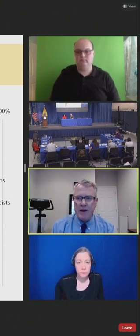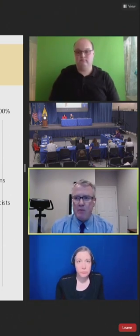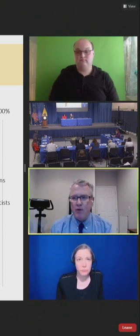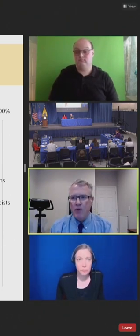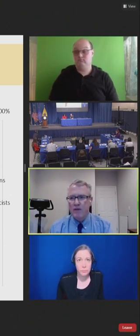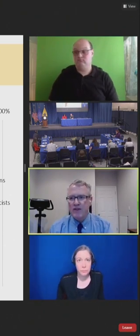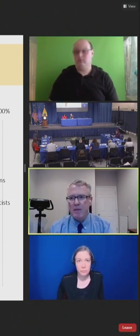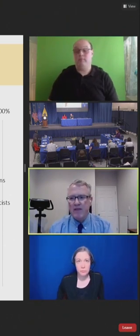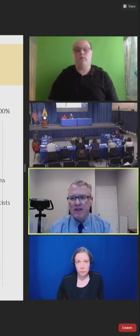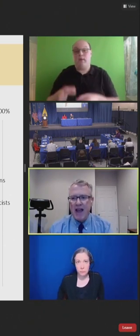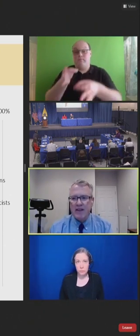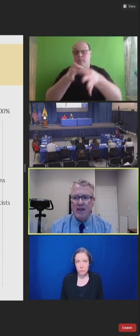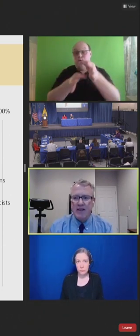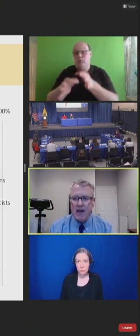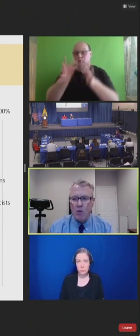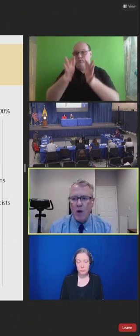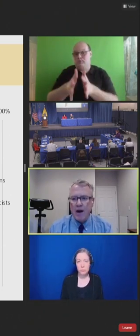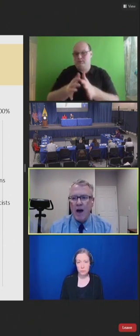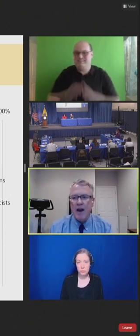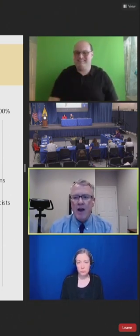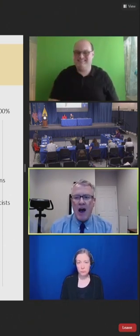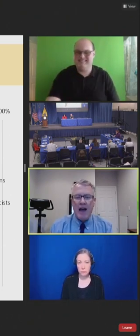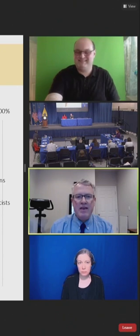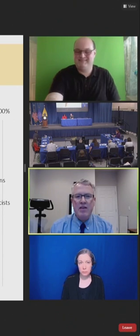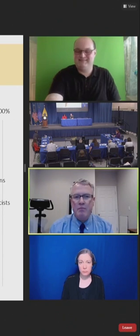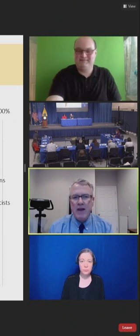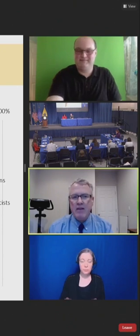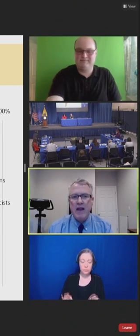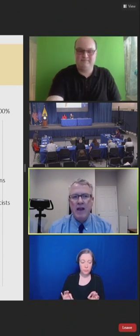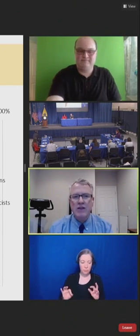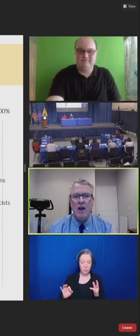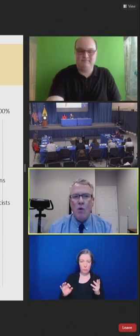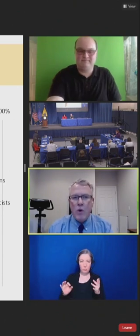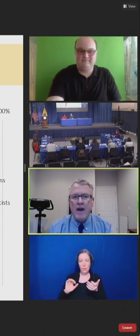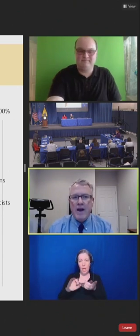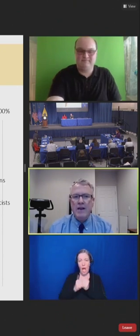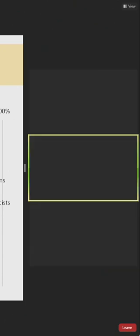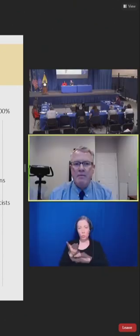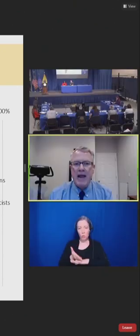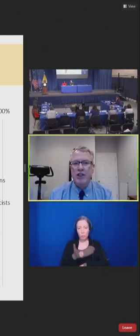of improve some of this hesitancy and whatnot? I think the big thing is, we need to make